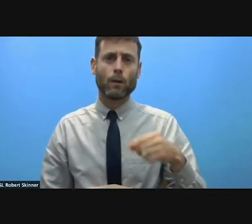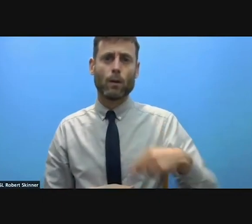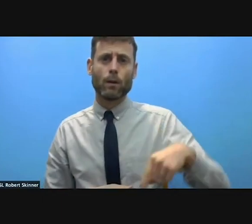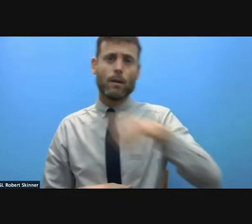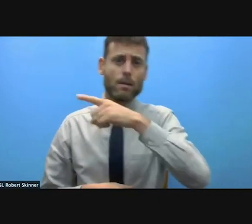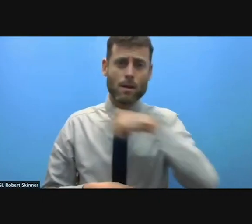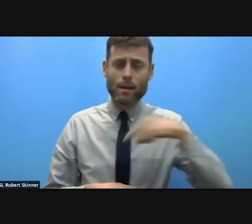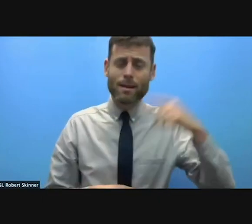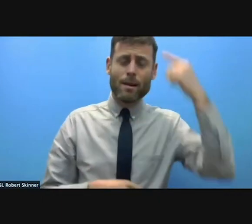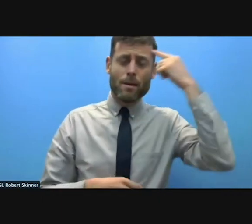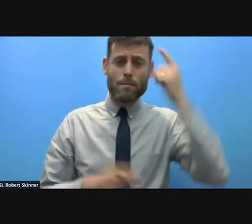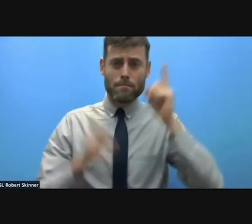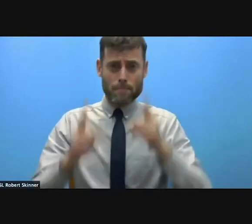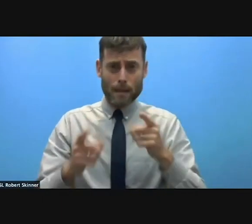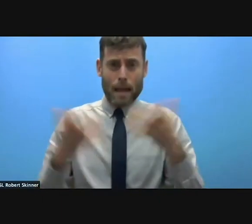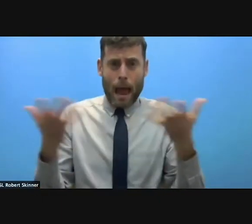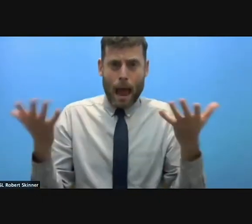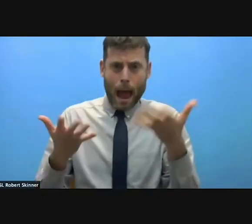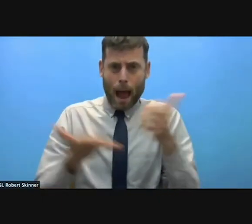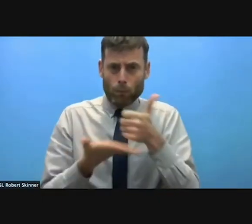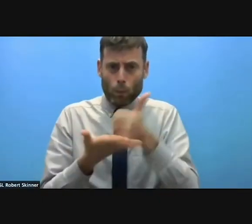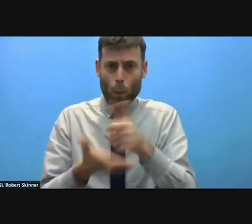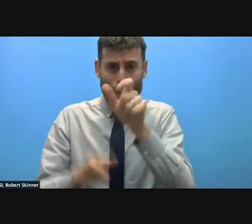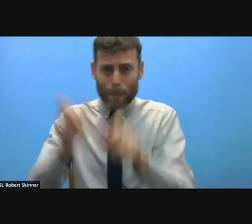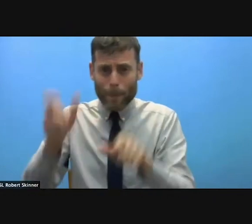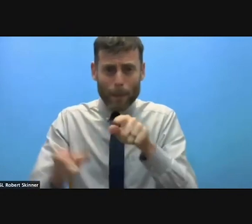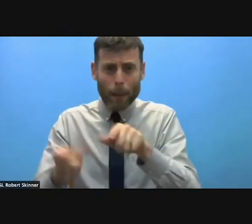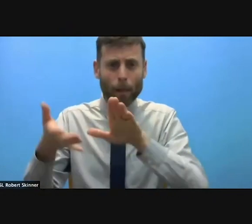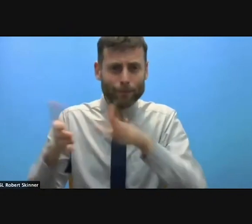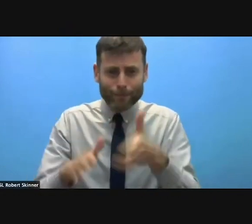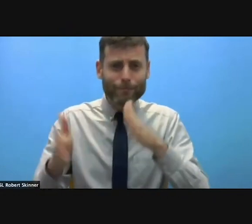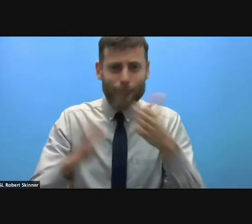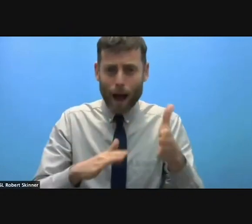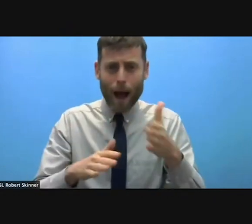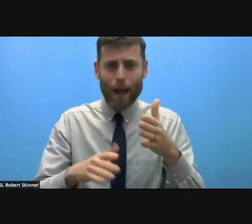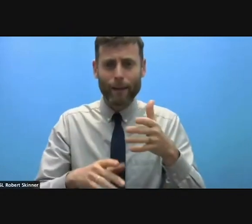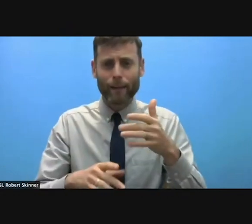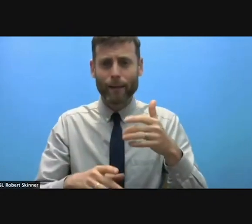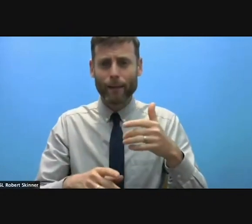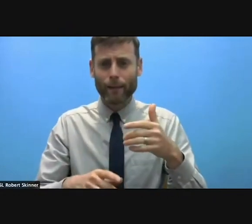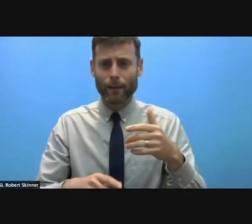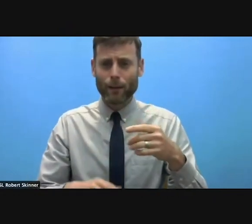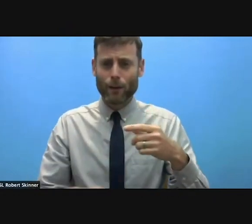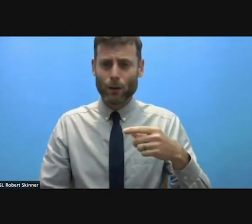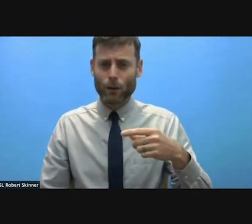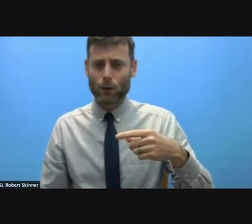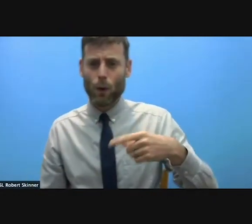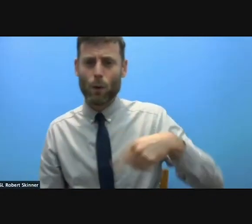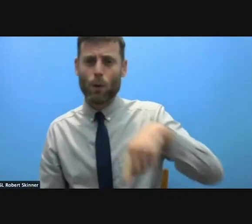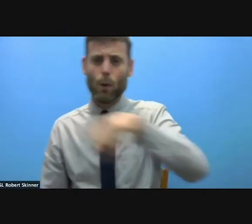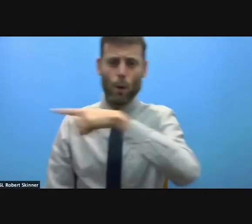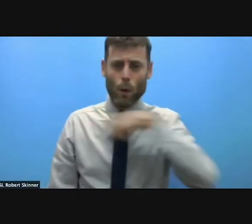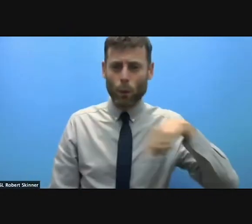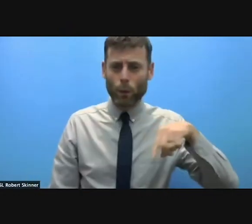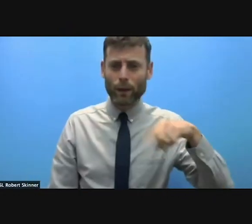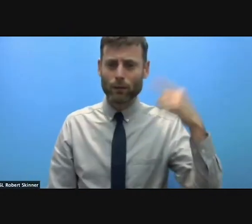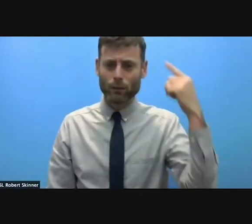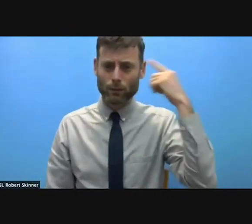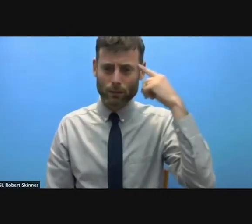It's going to be difficult. We have to be much more targeted on how to document the abuse, how to